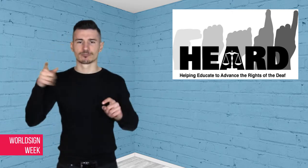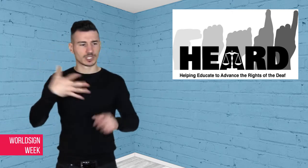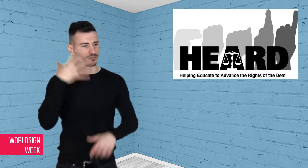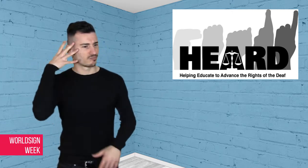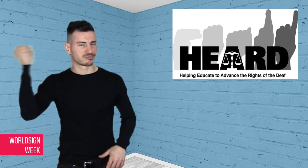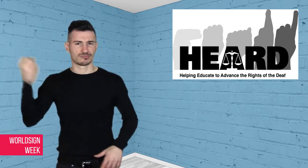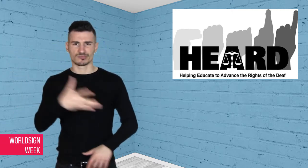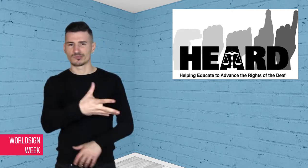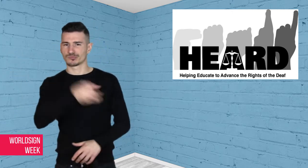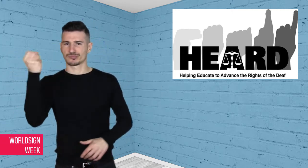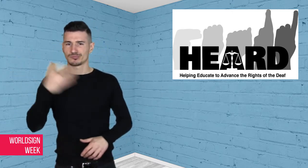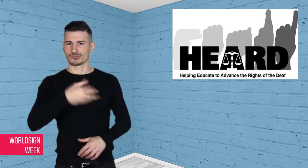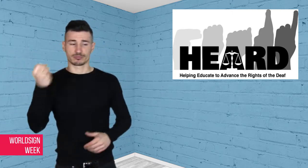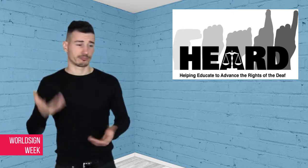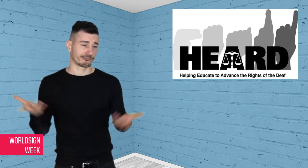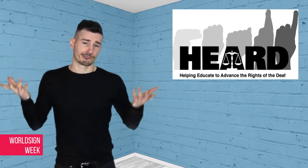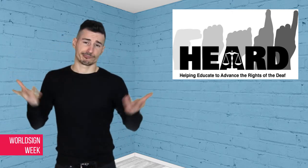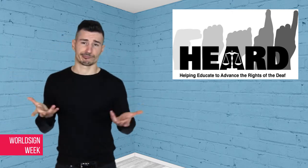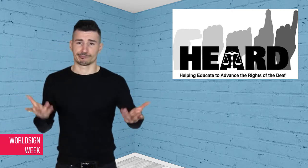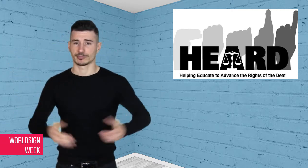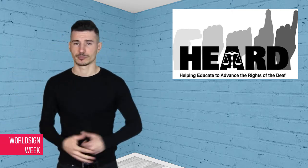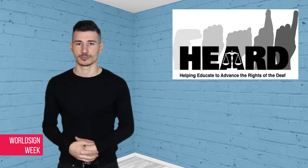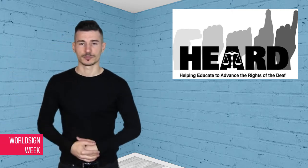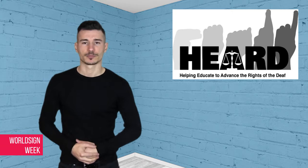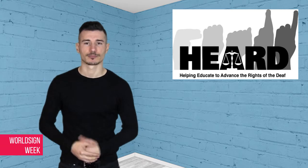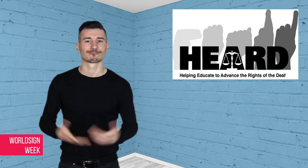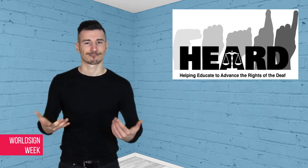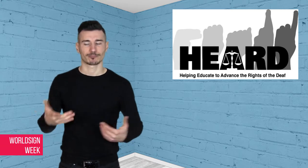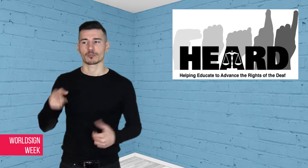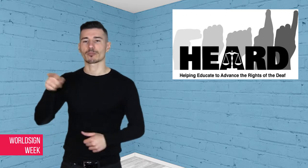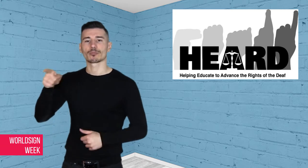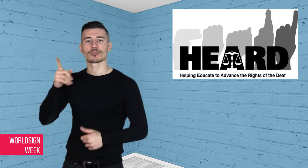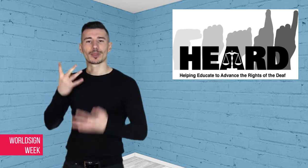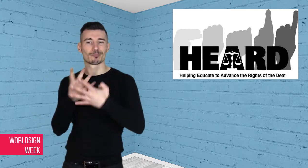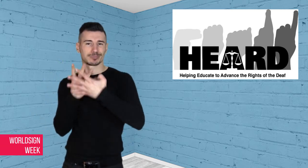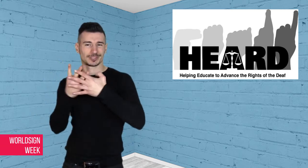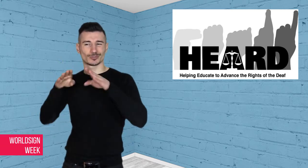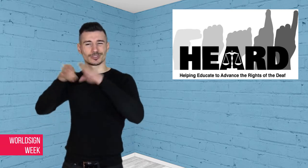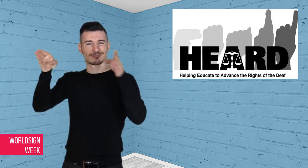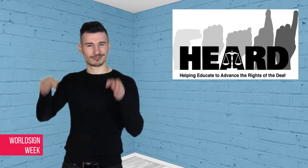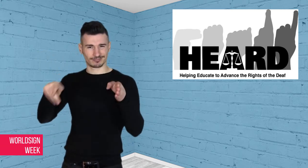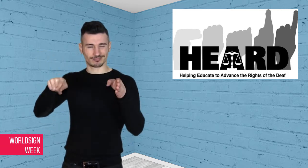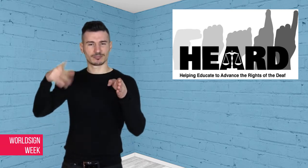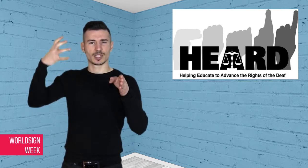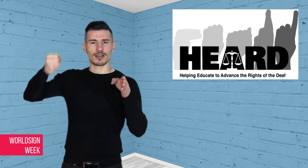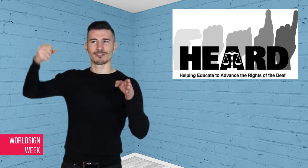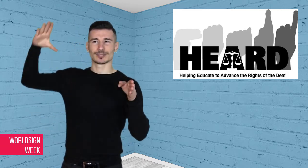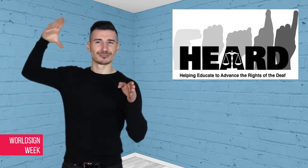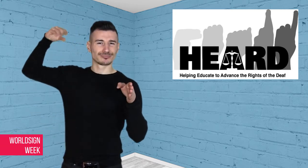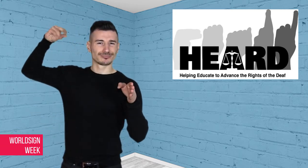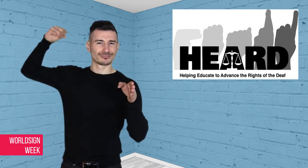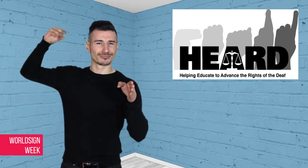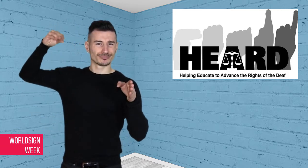times because they cannot hear the announcements. Deaf advocates worry